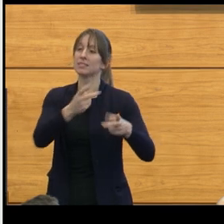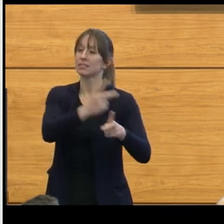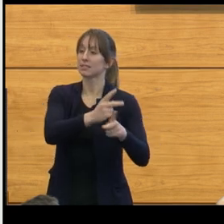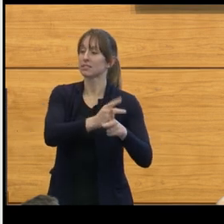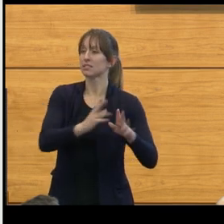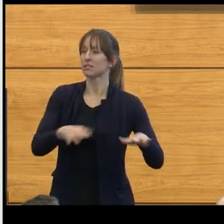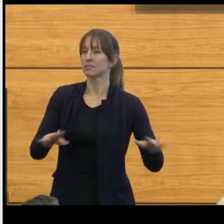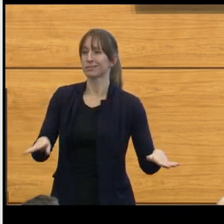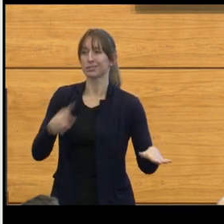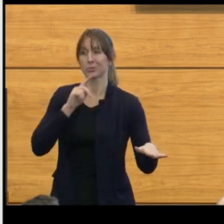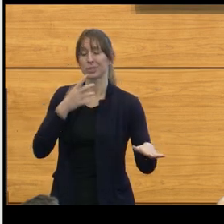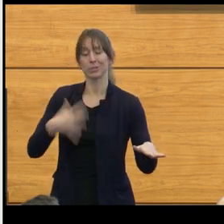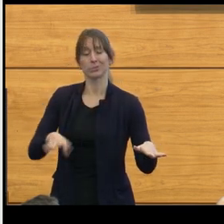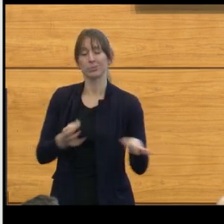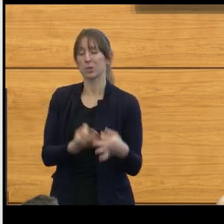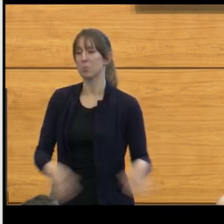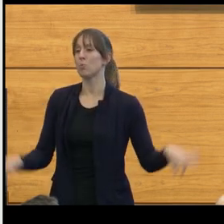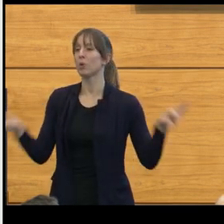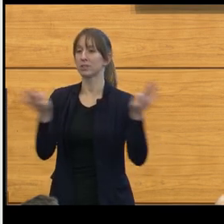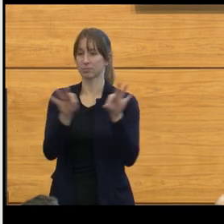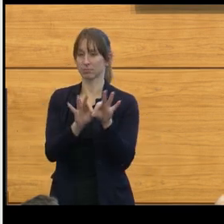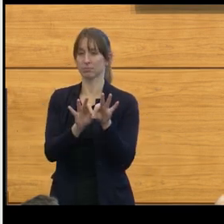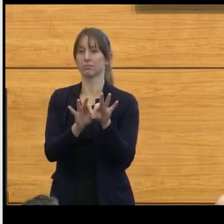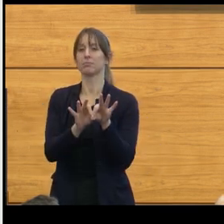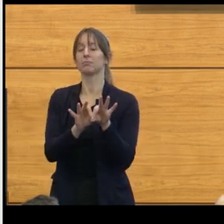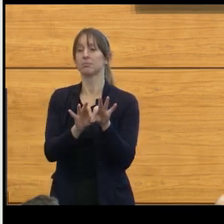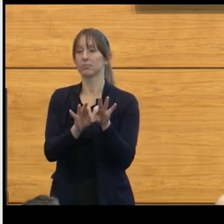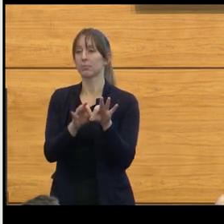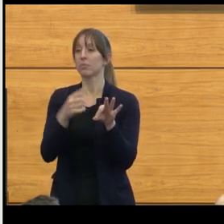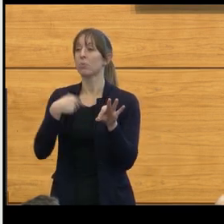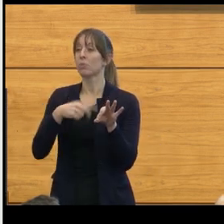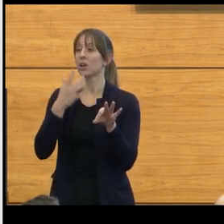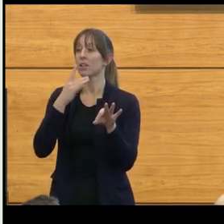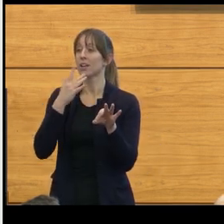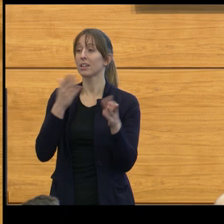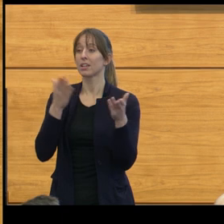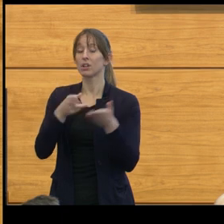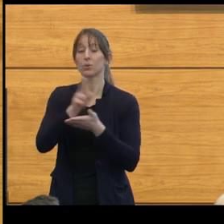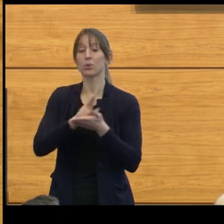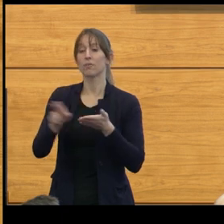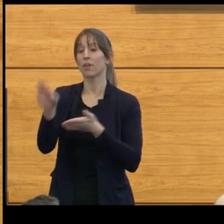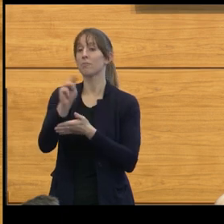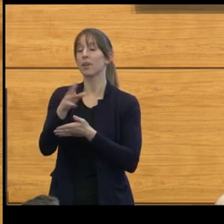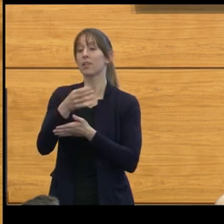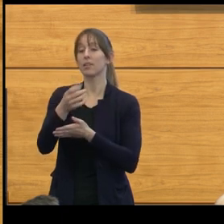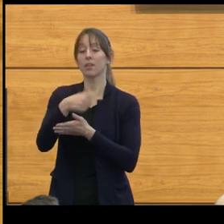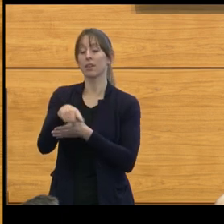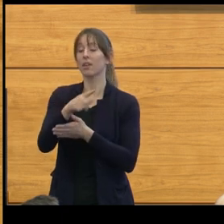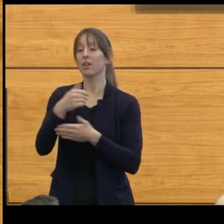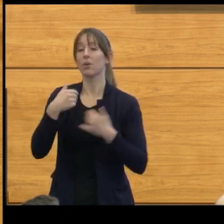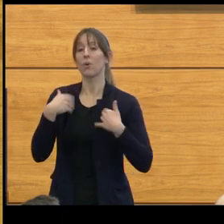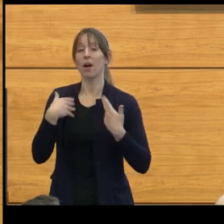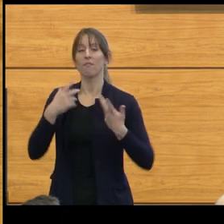it's really important that that team be assembled. We're very lucky here at Michigan, in that we've got a variety of providers,